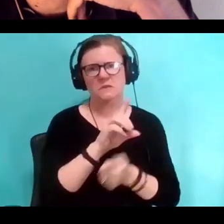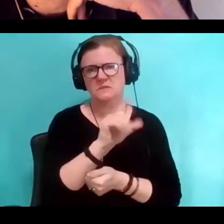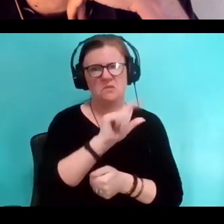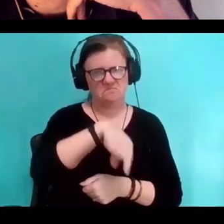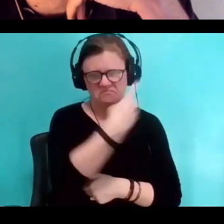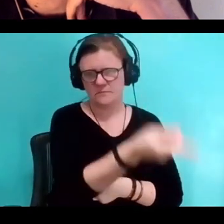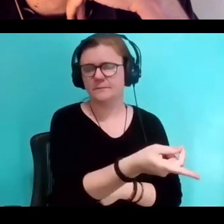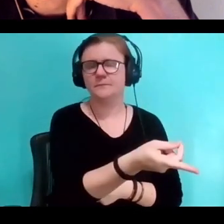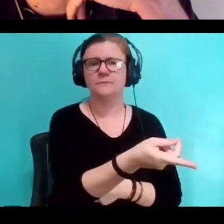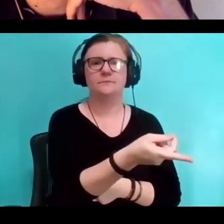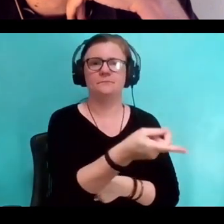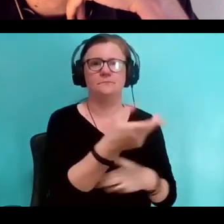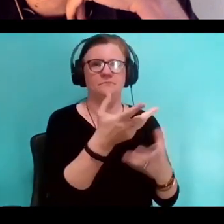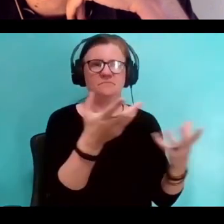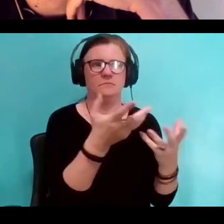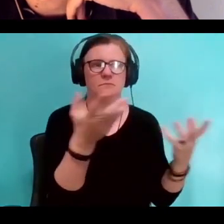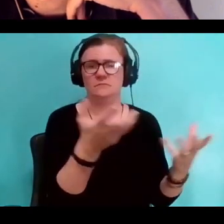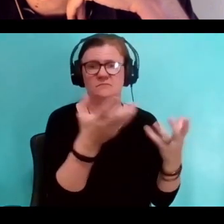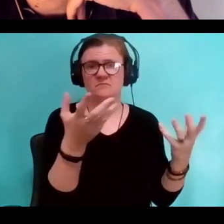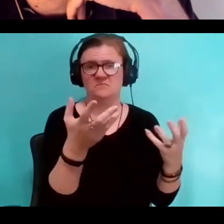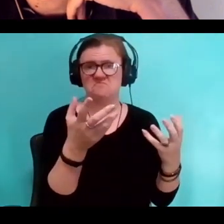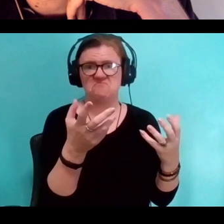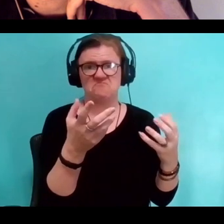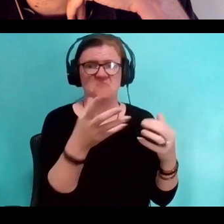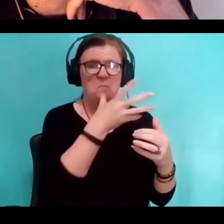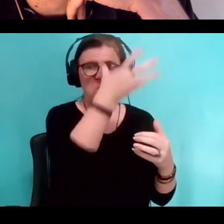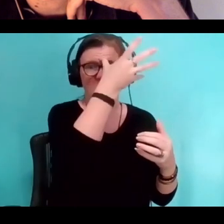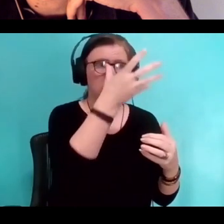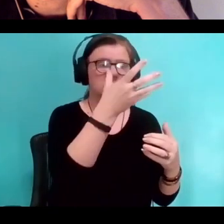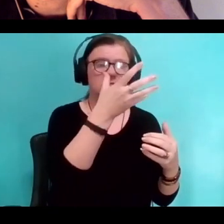They just, no one was fighting for them. They were, their parents were told to write them off.